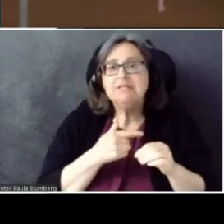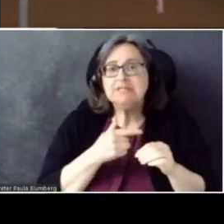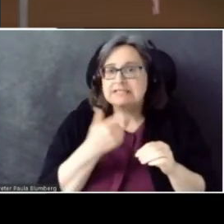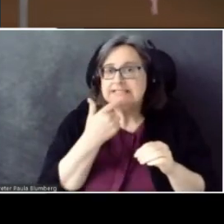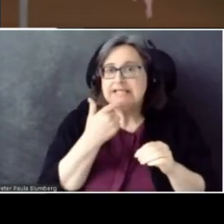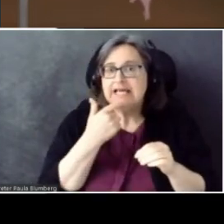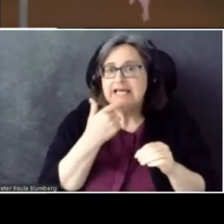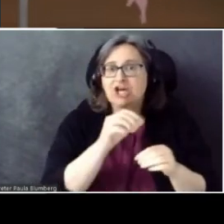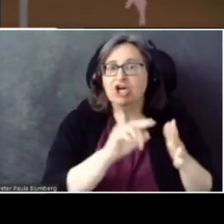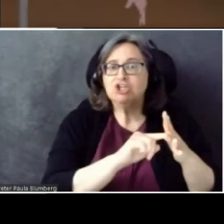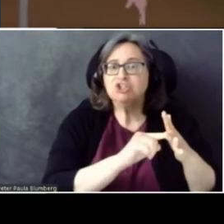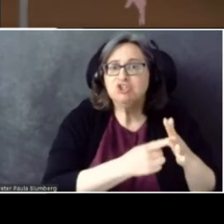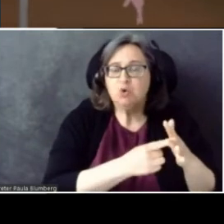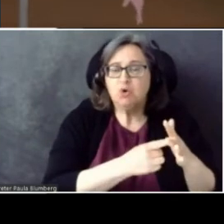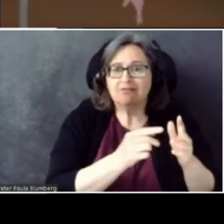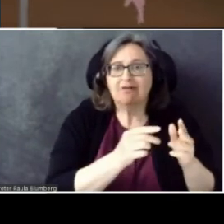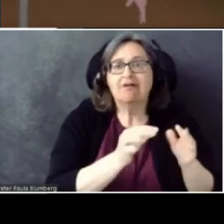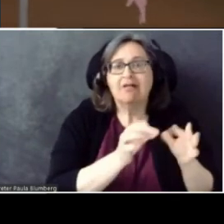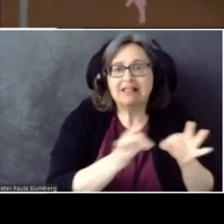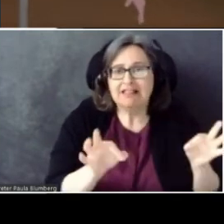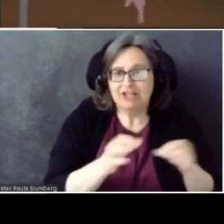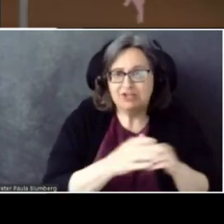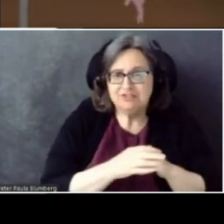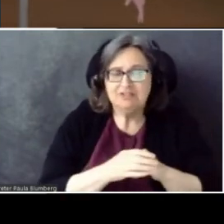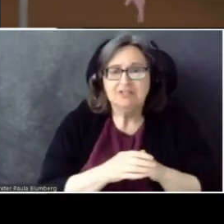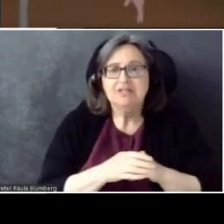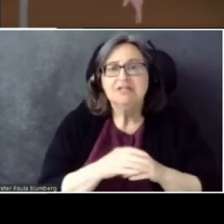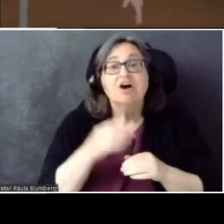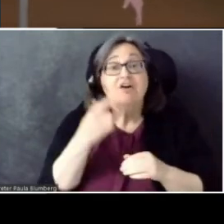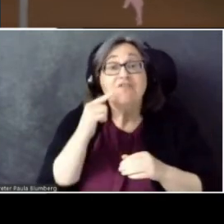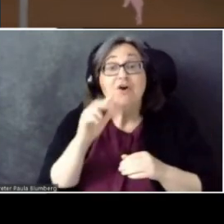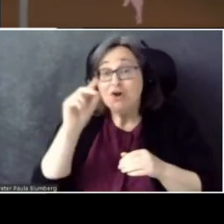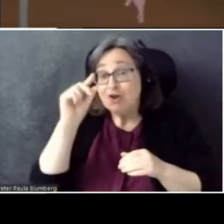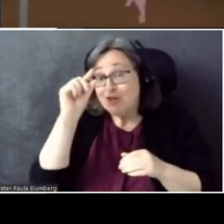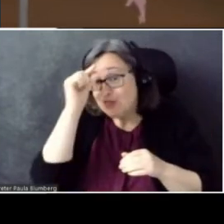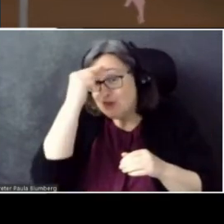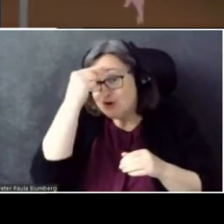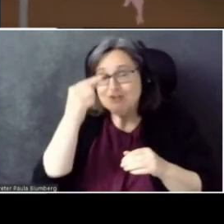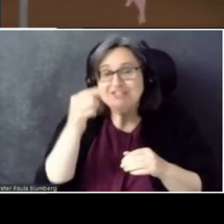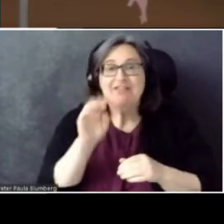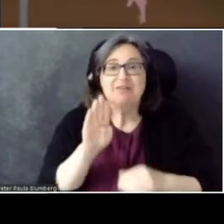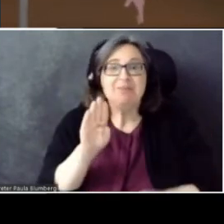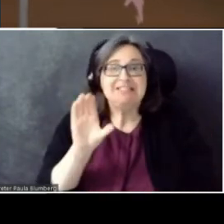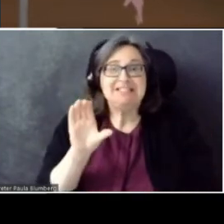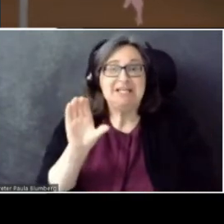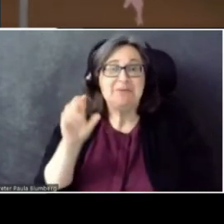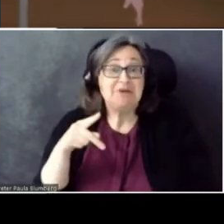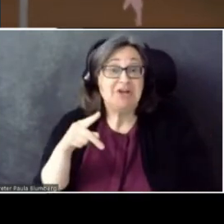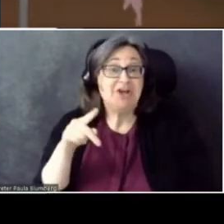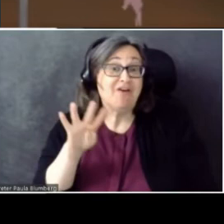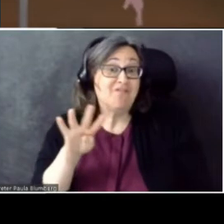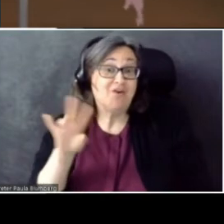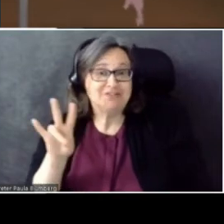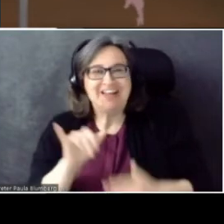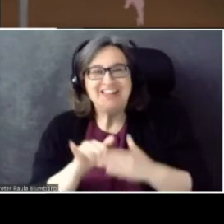For nerds in the audience, this is the BCP47. Which is a standard for identifying human languages.